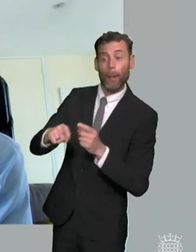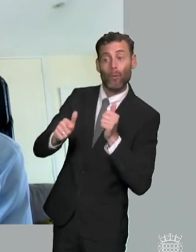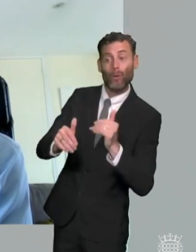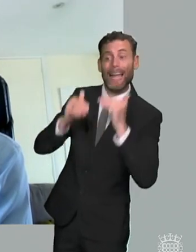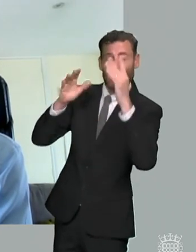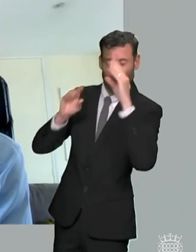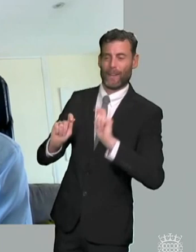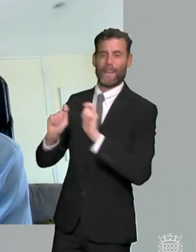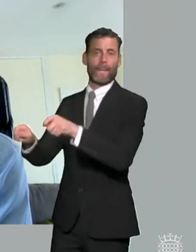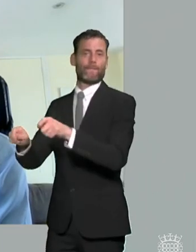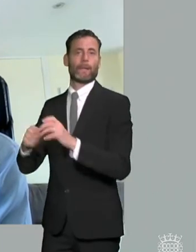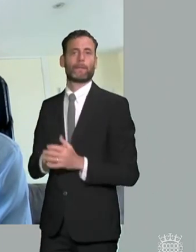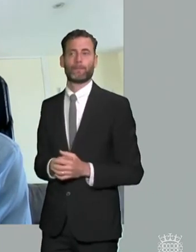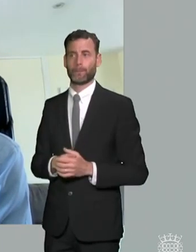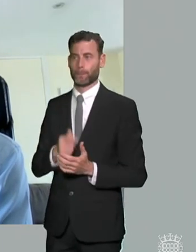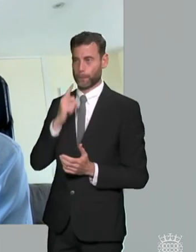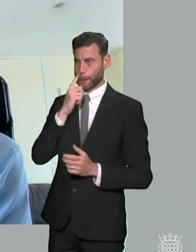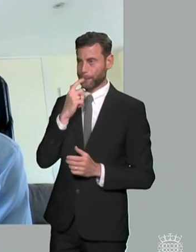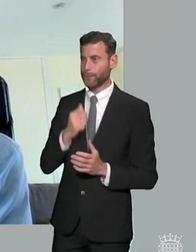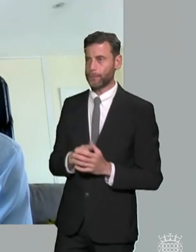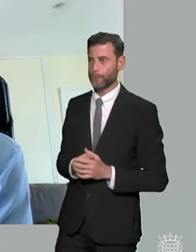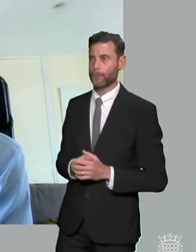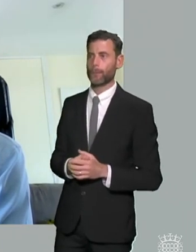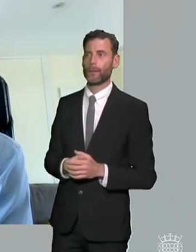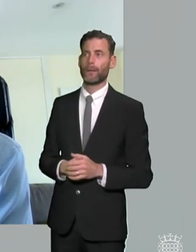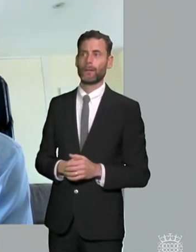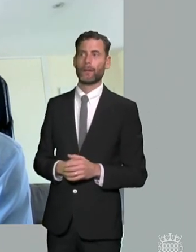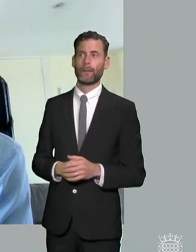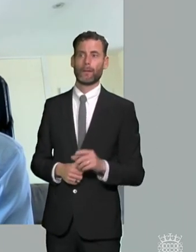parents when they're inspecting schools they hear the stories when they're doing local area